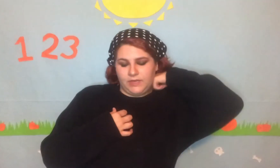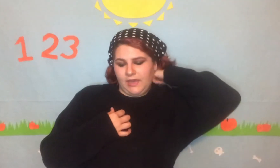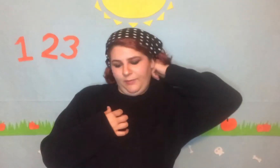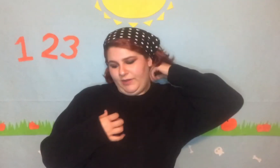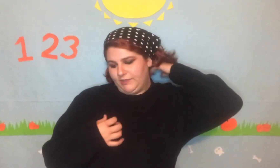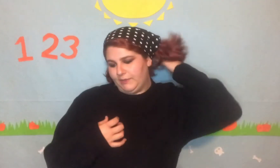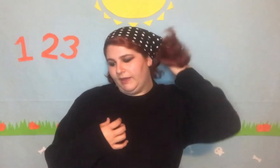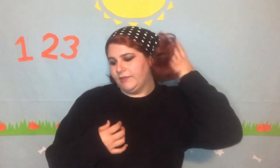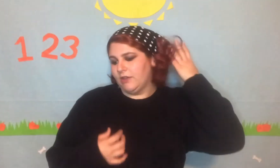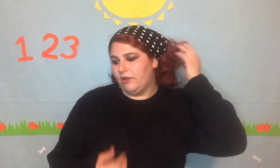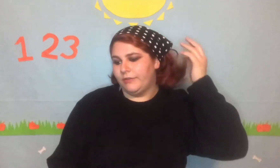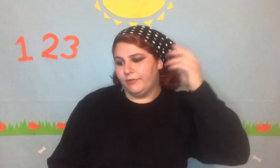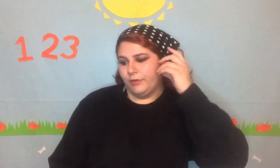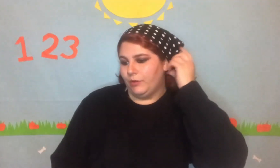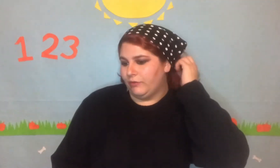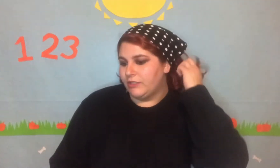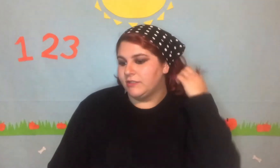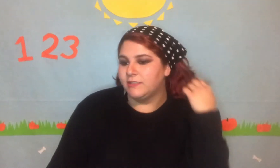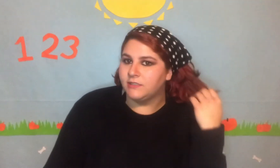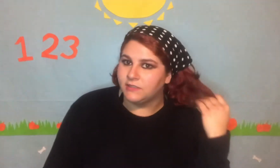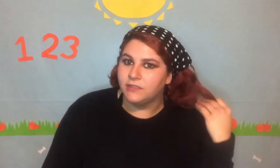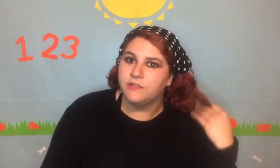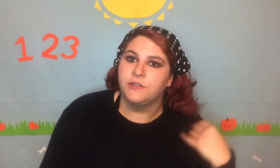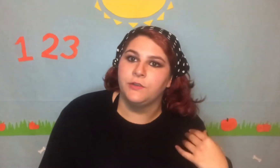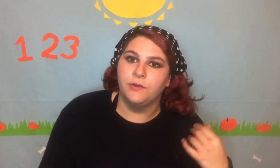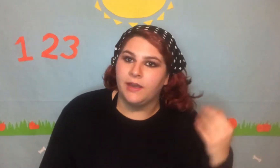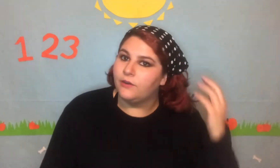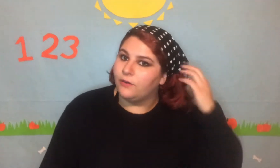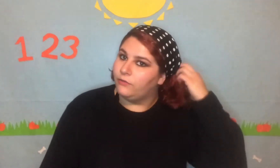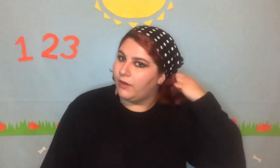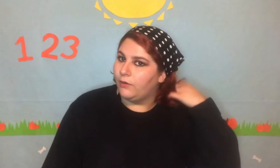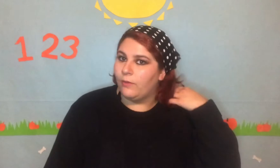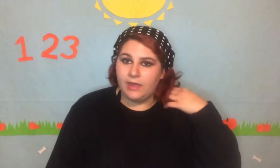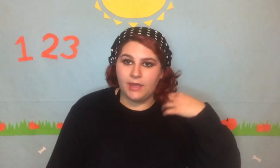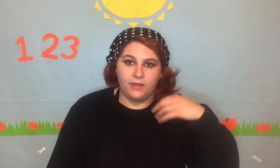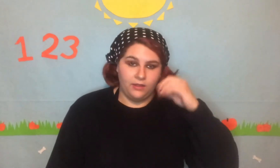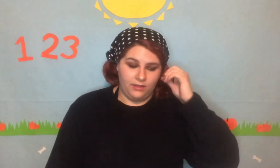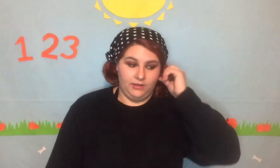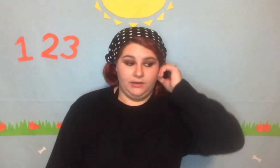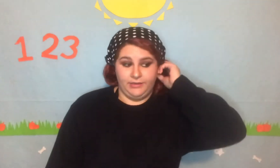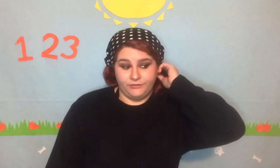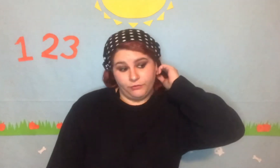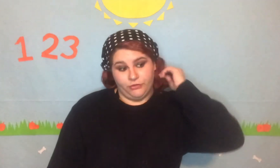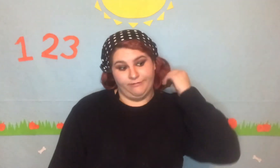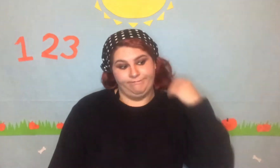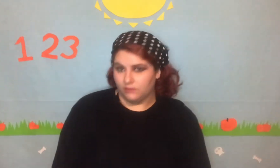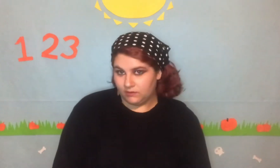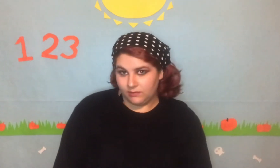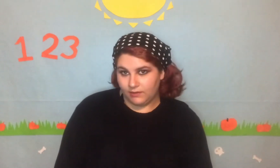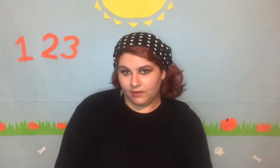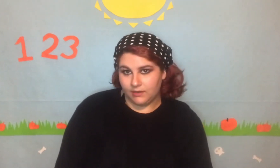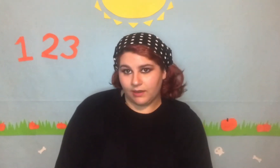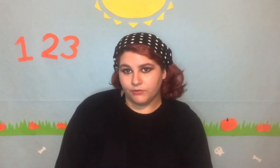I'm cosplaying as all of the Russian citizens who had to run away in Age of Ultron. And I was cold.